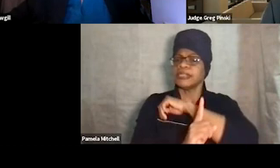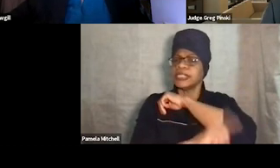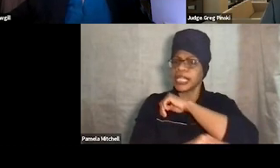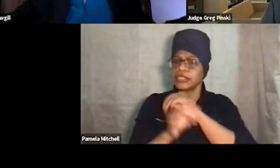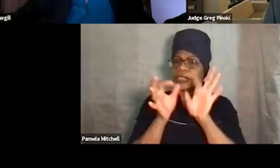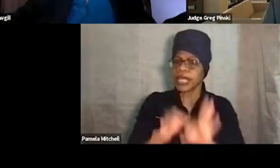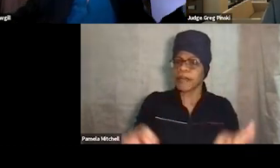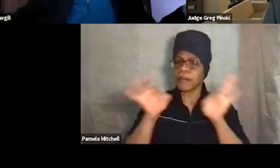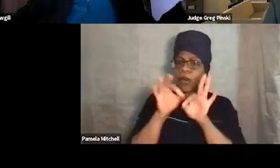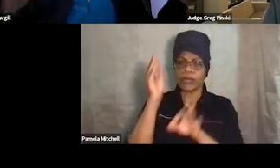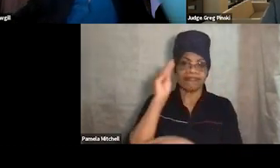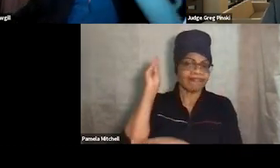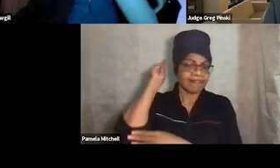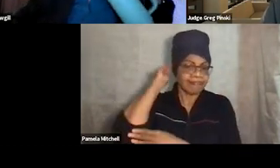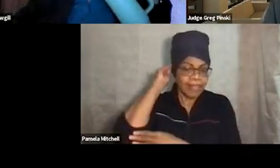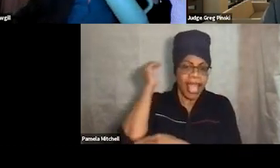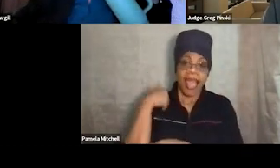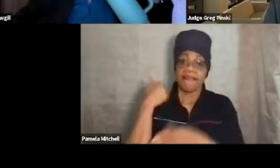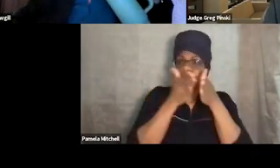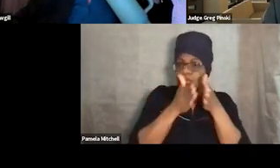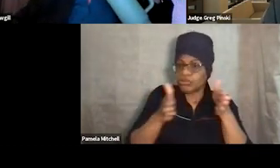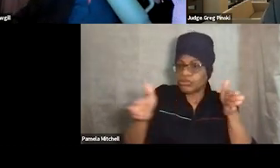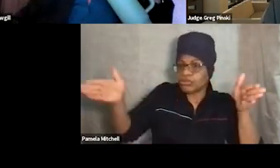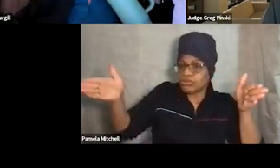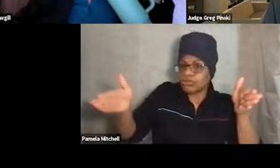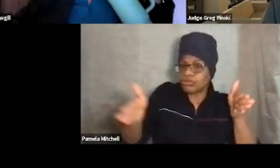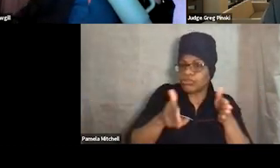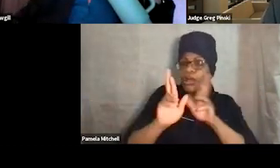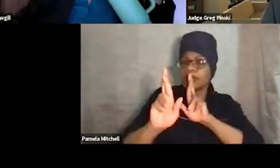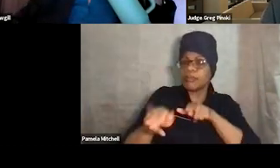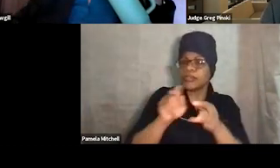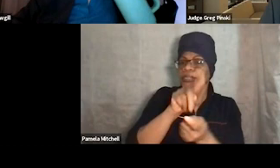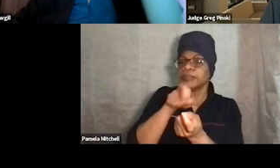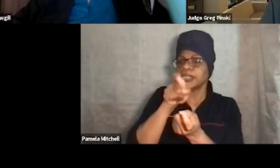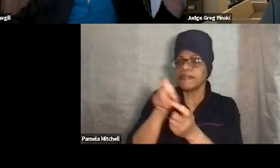Hang a wide range of responses to particular behaviors is important.